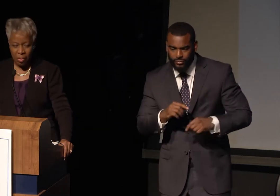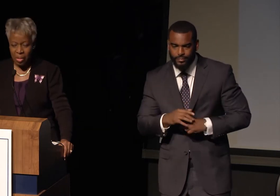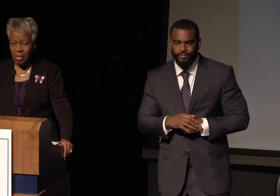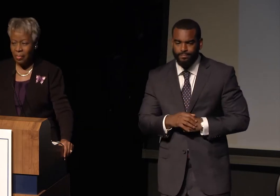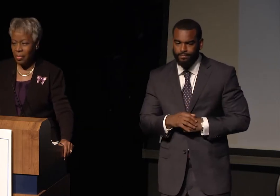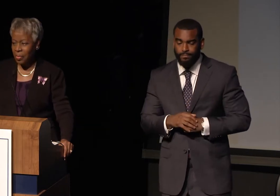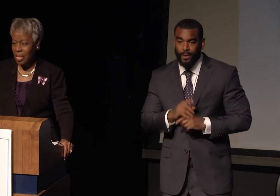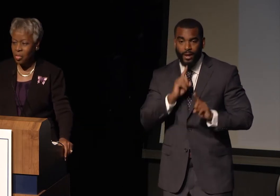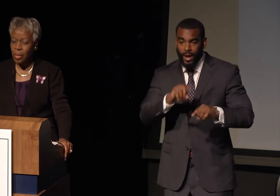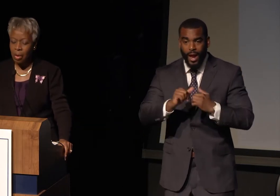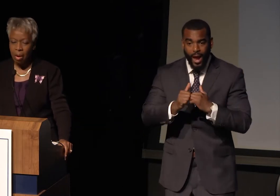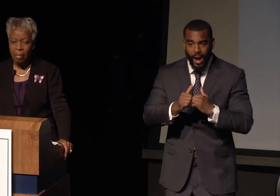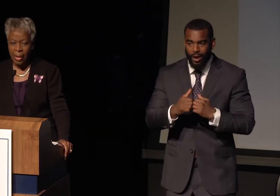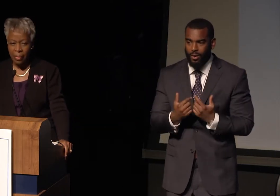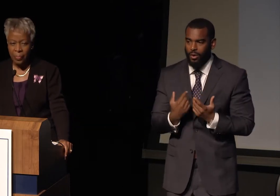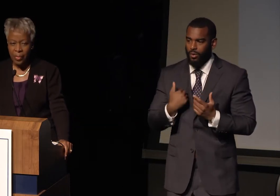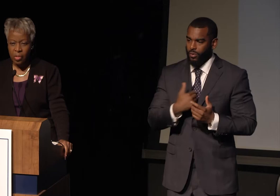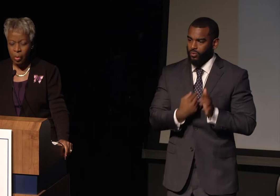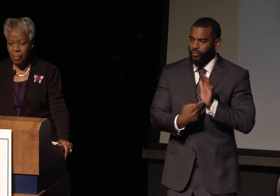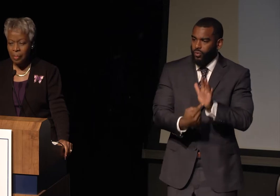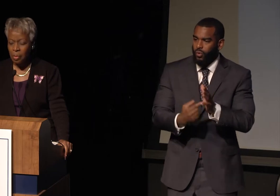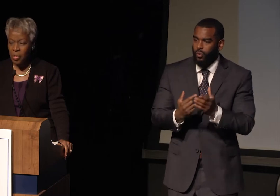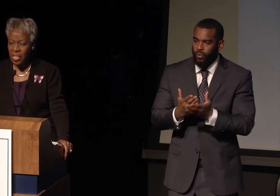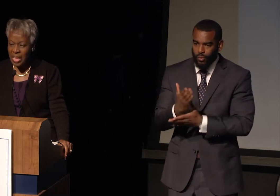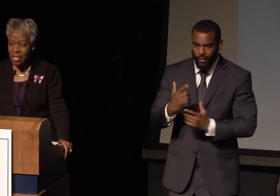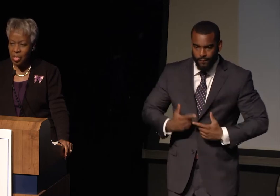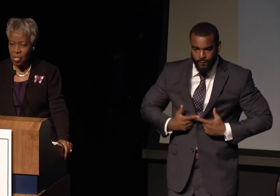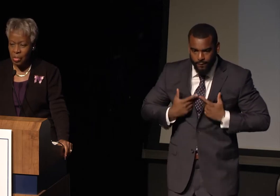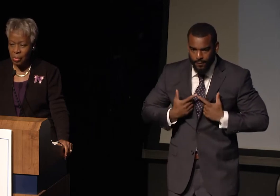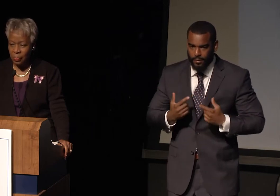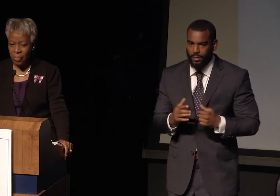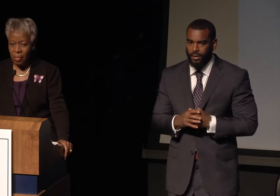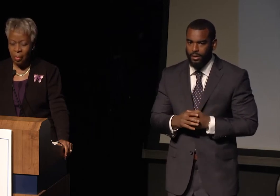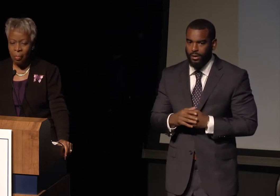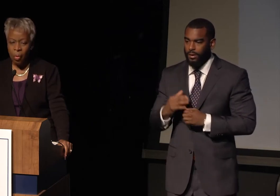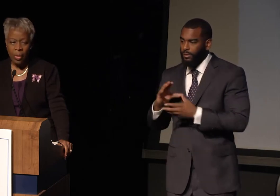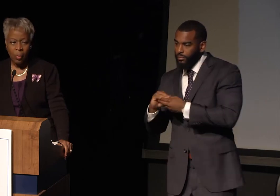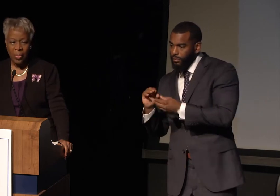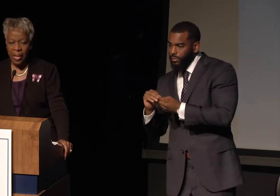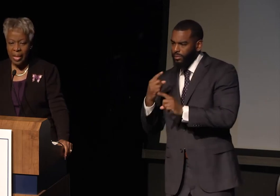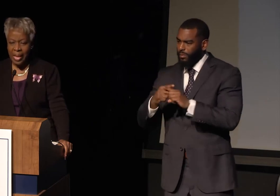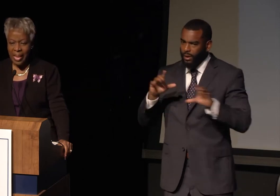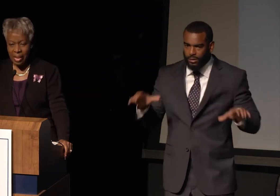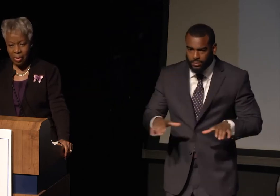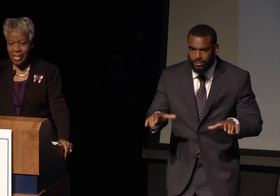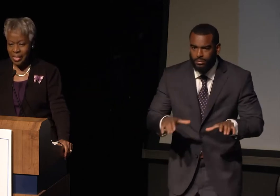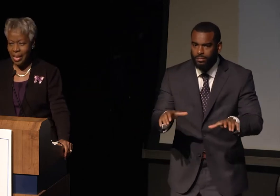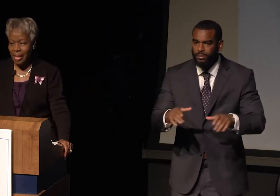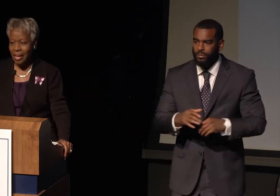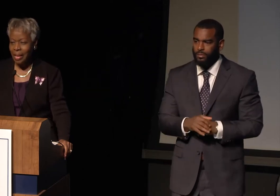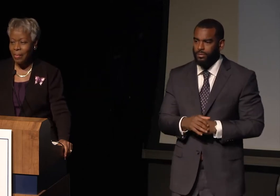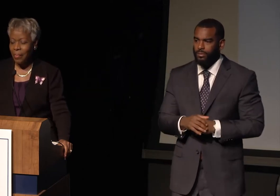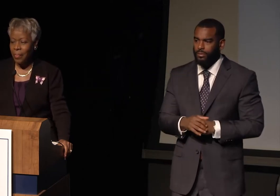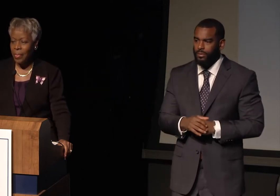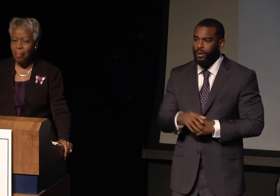the things we talk about, it's what people see us do more than what they hear us say